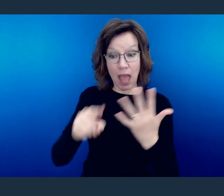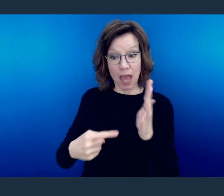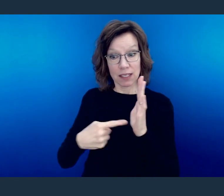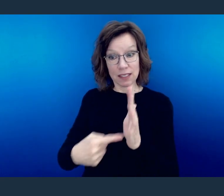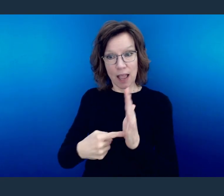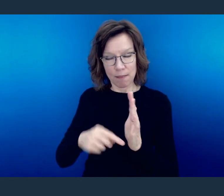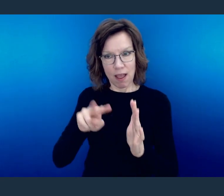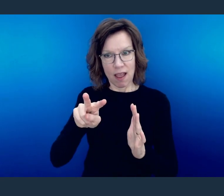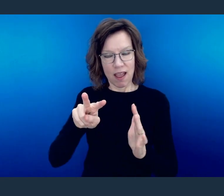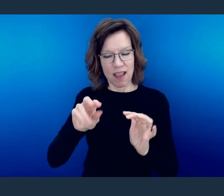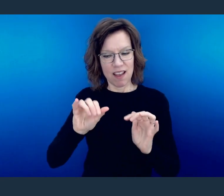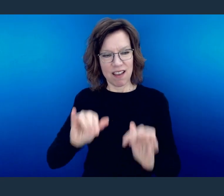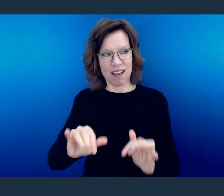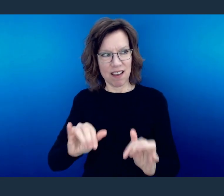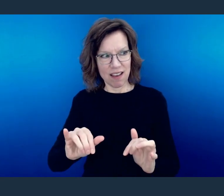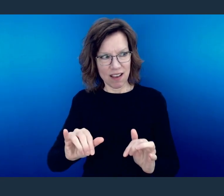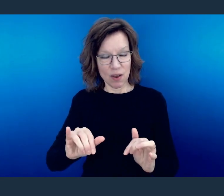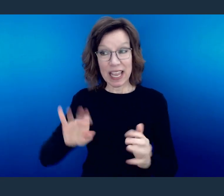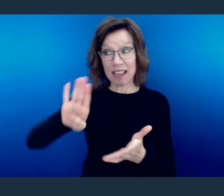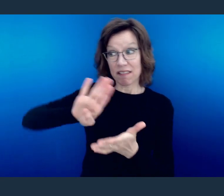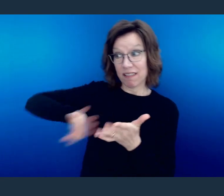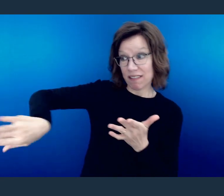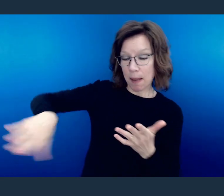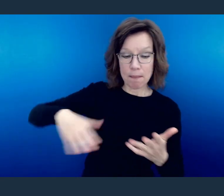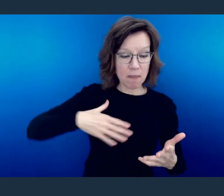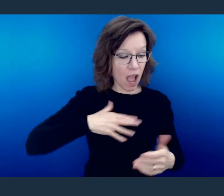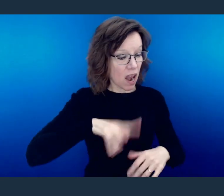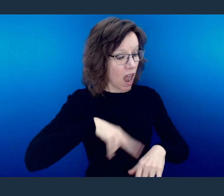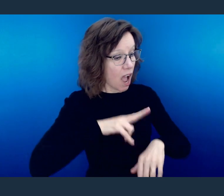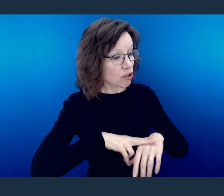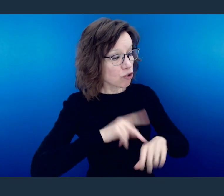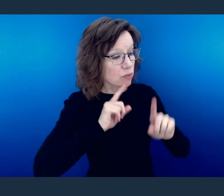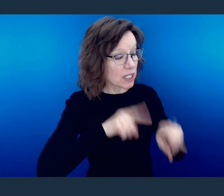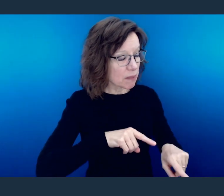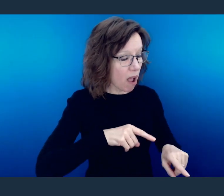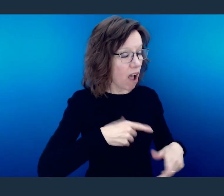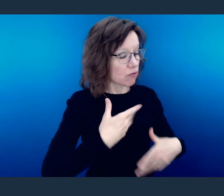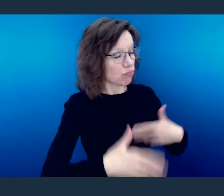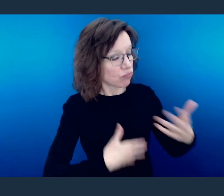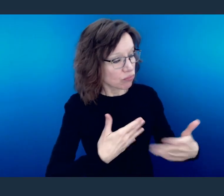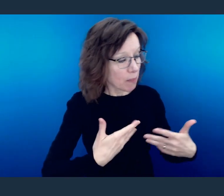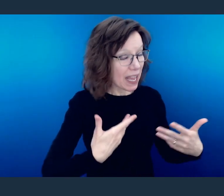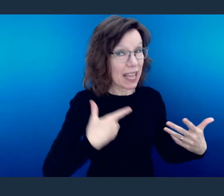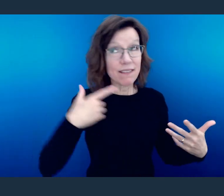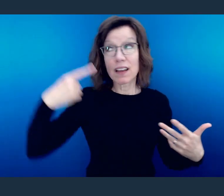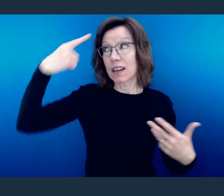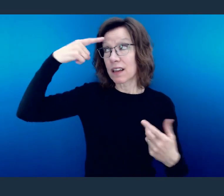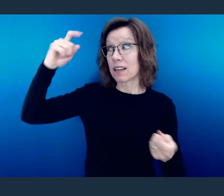us to step beyond what our natural response might be to certain people, places, or things.